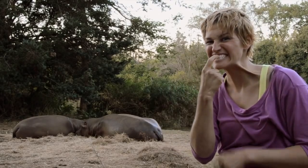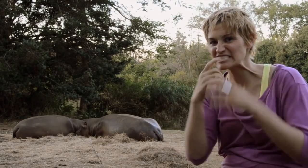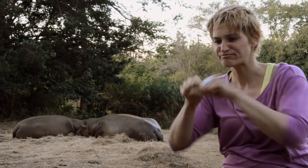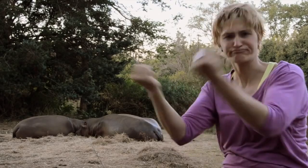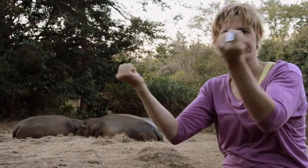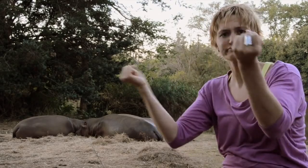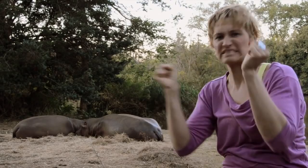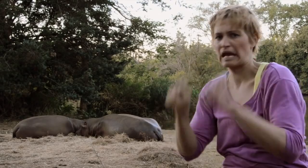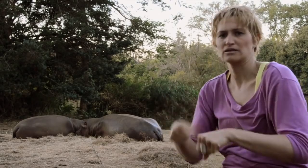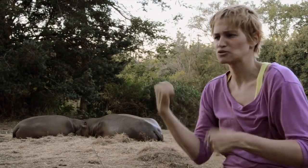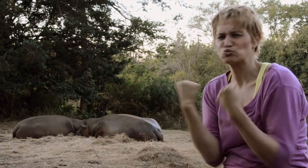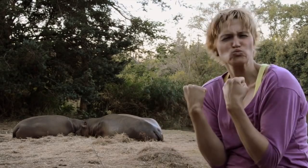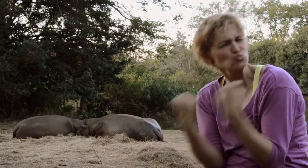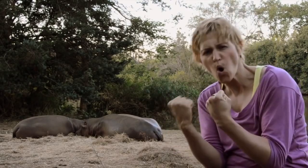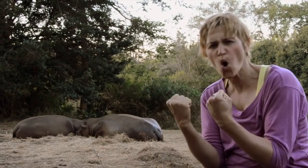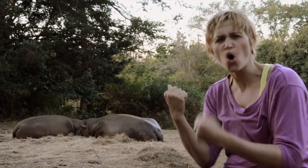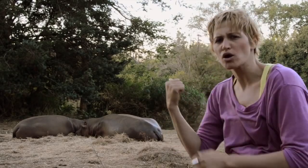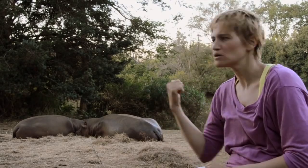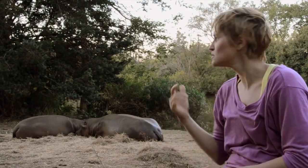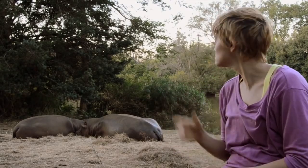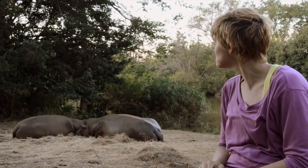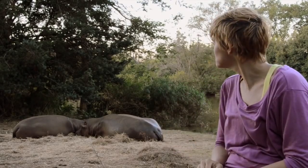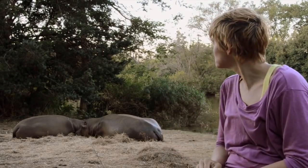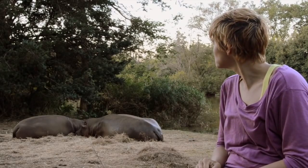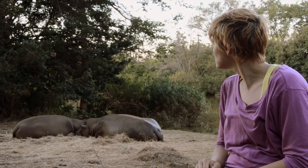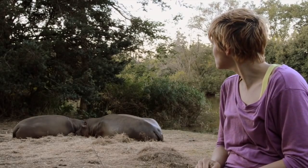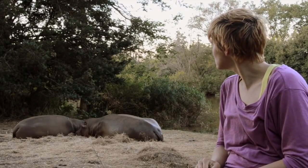a bulldozer, with the ability to crush bone